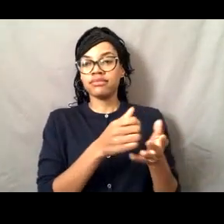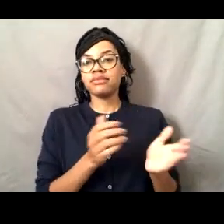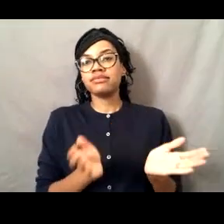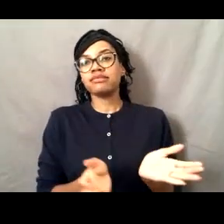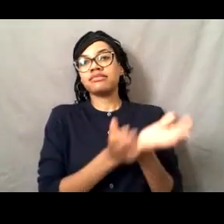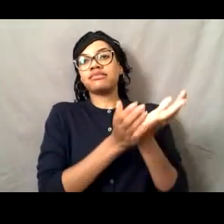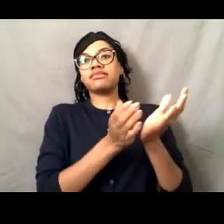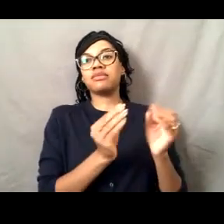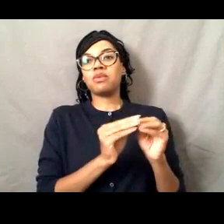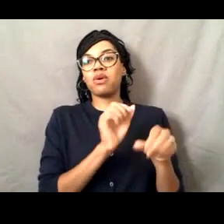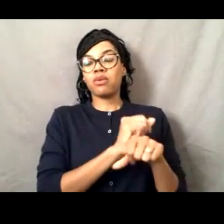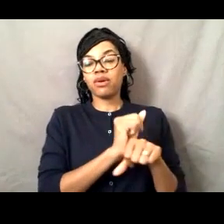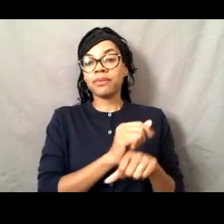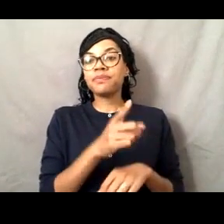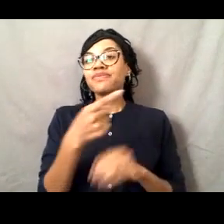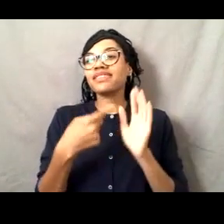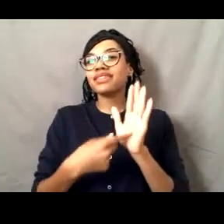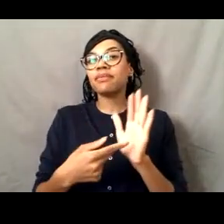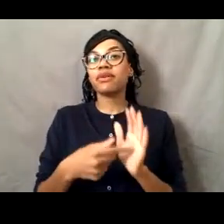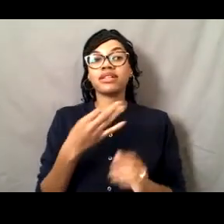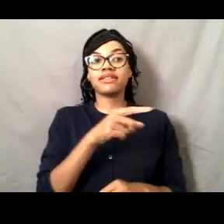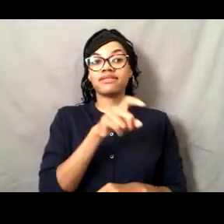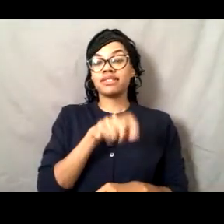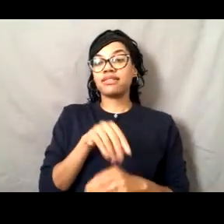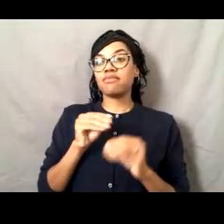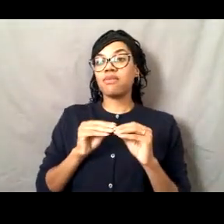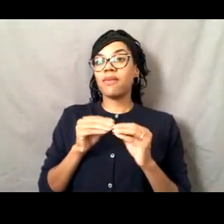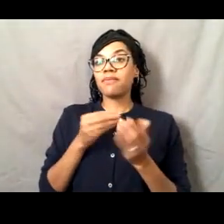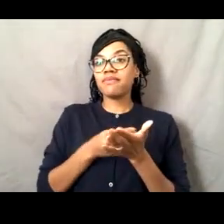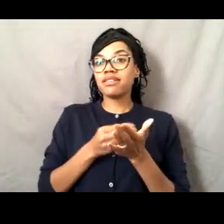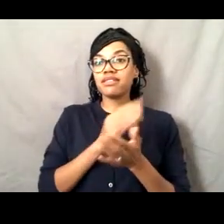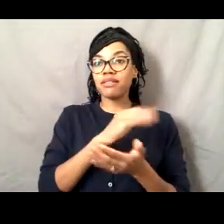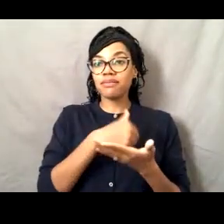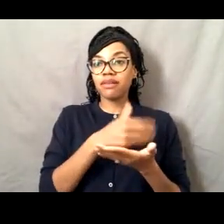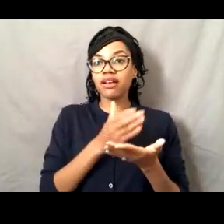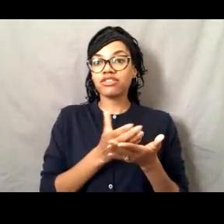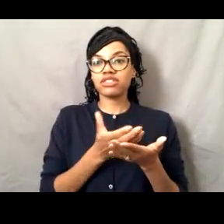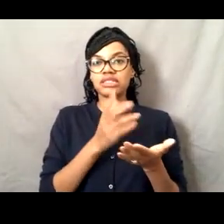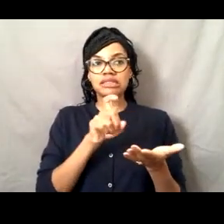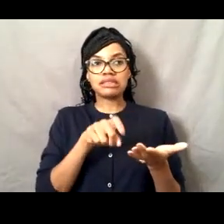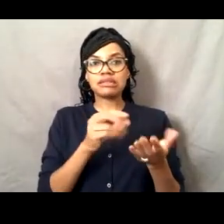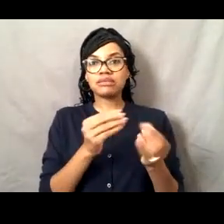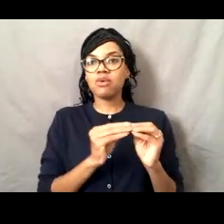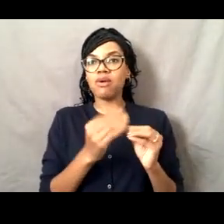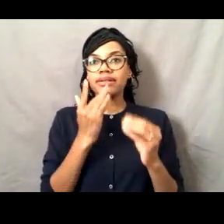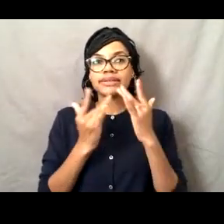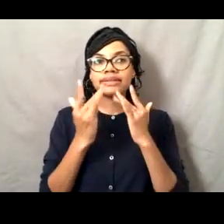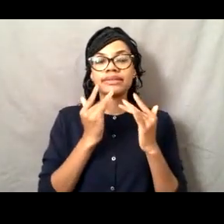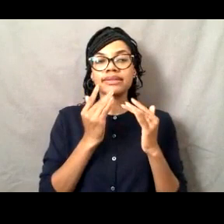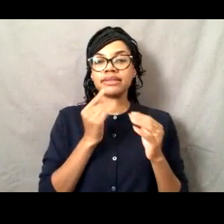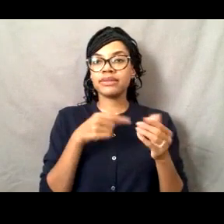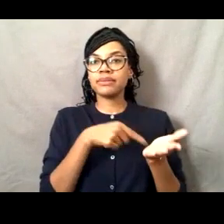For instance, if they needed more money for their budget to purchase things, keep the ship running or if they had a staffing shortage